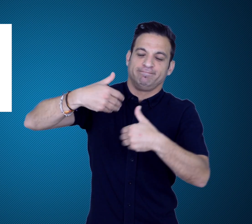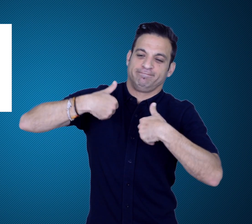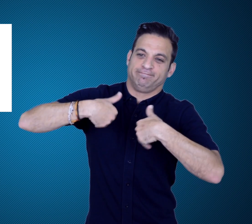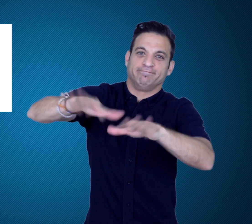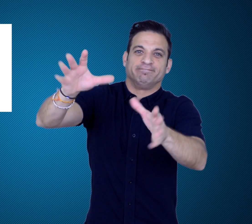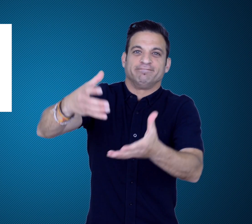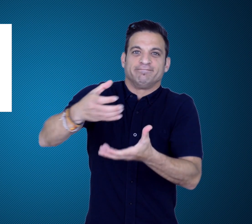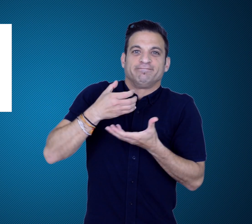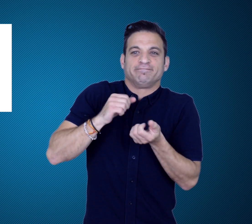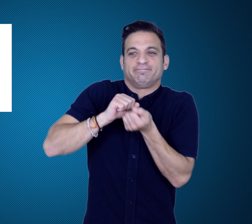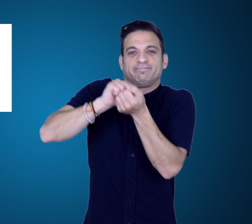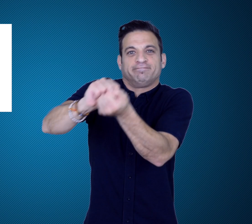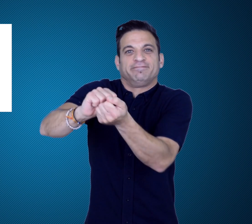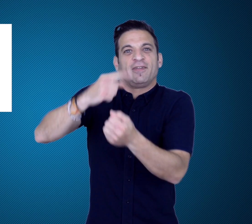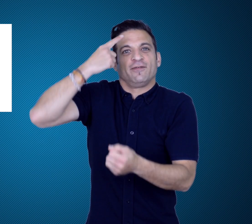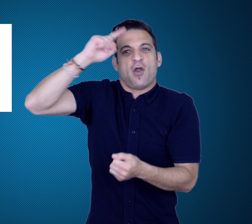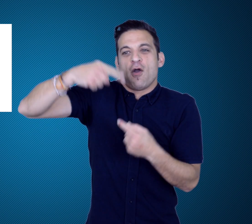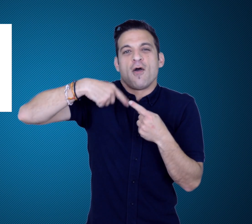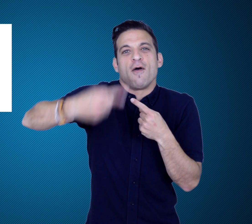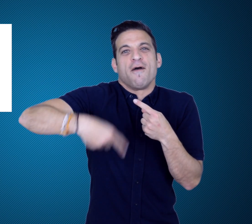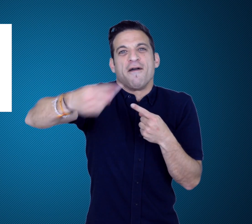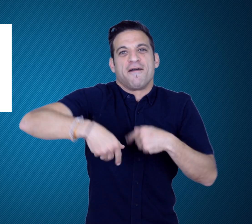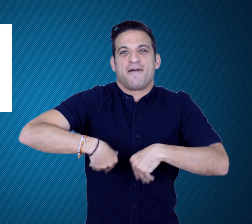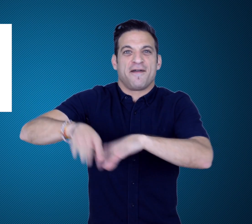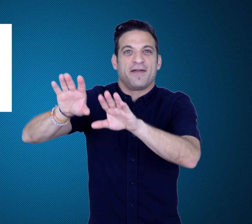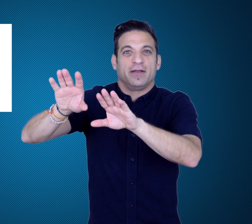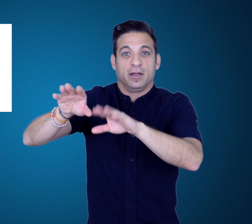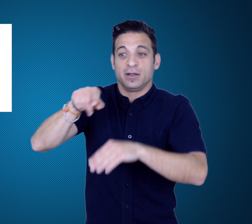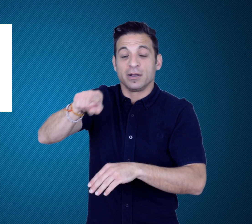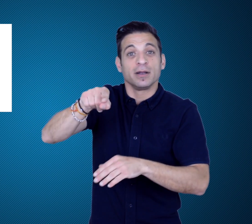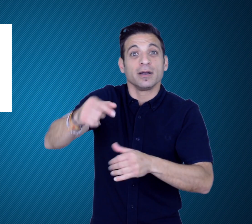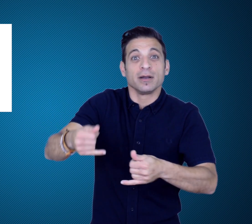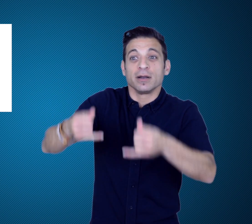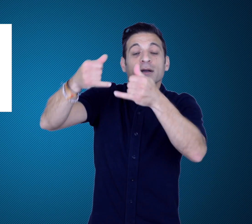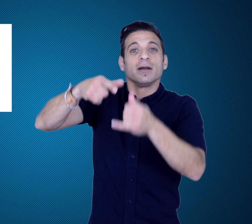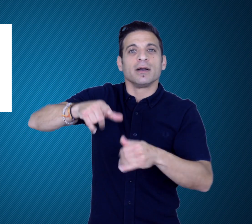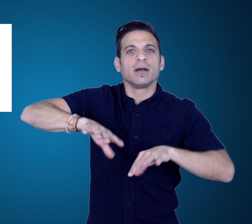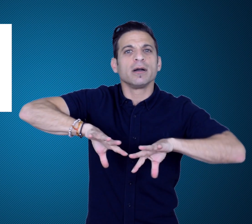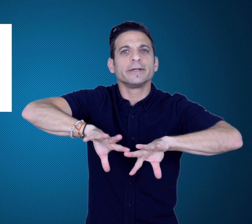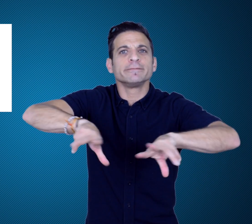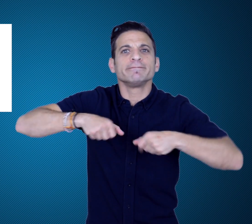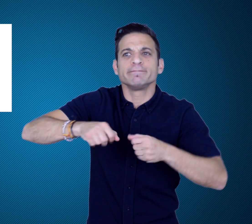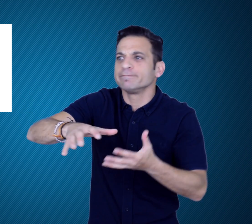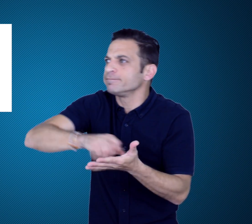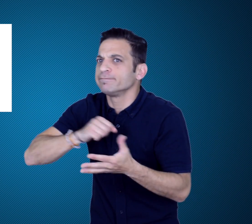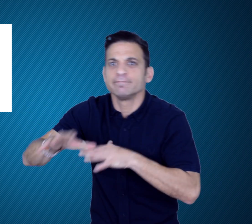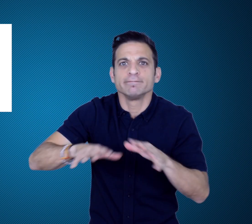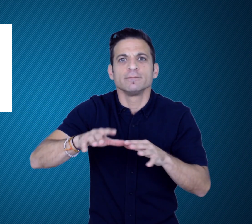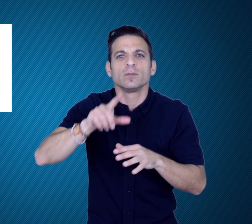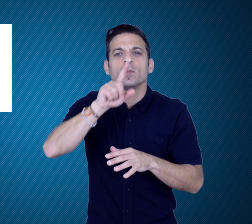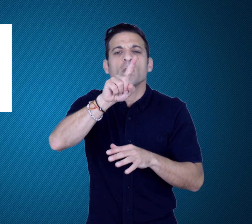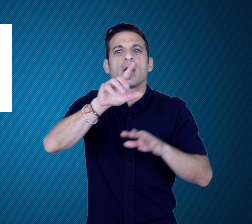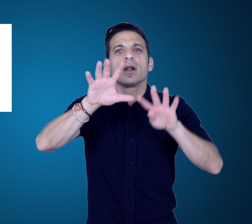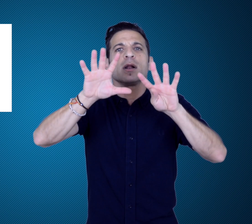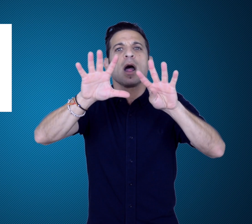Brazil was entitled to keep the trophy permanently.